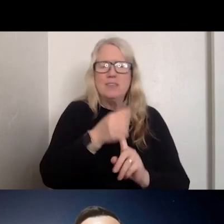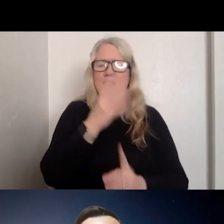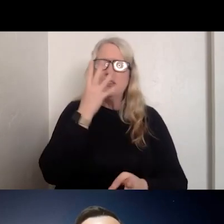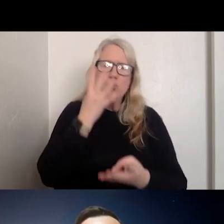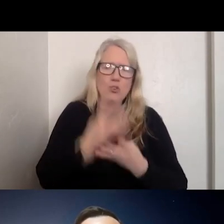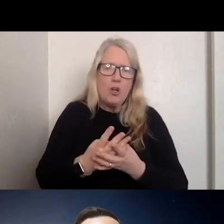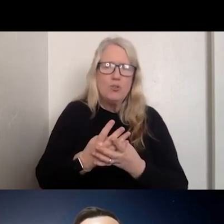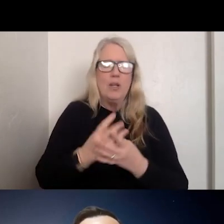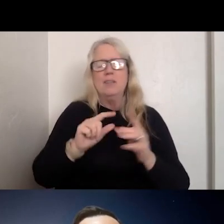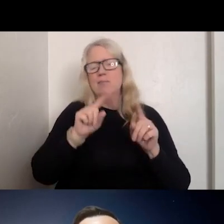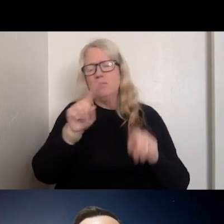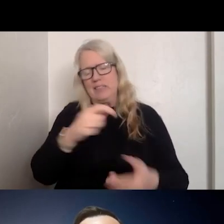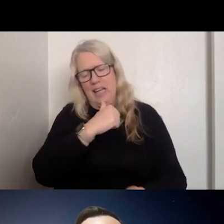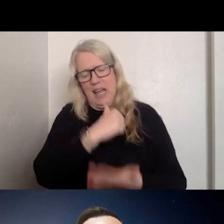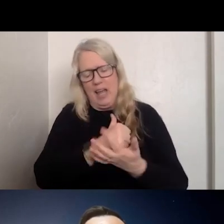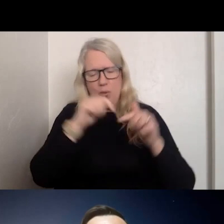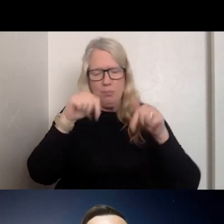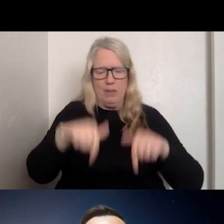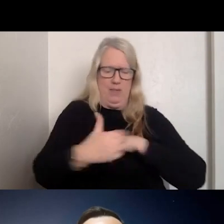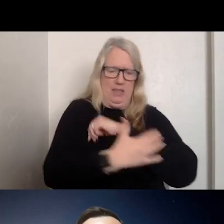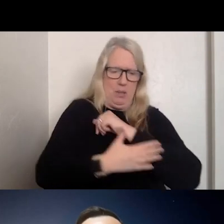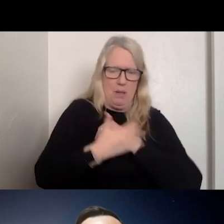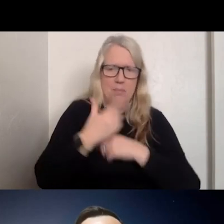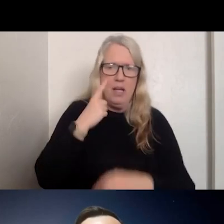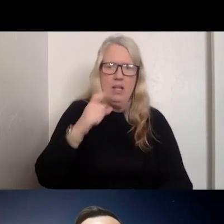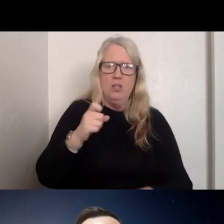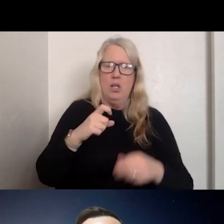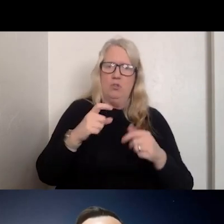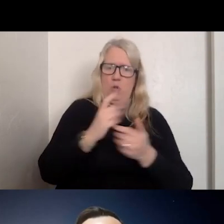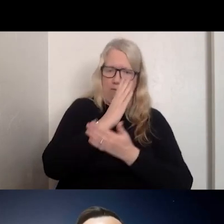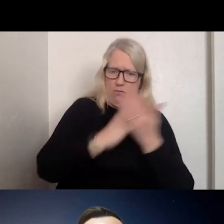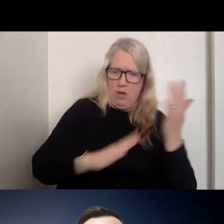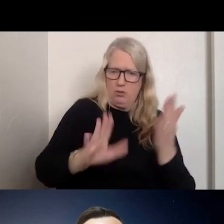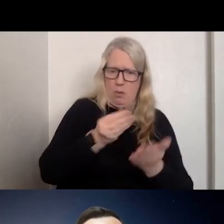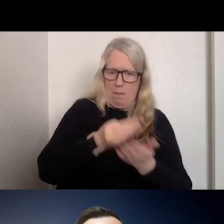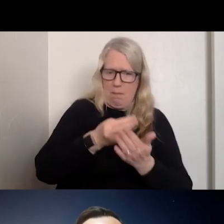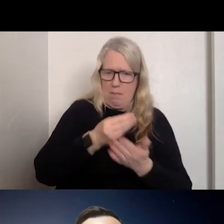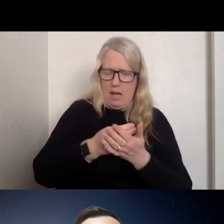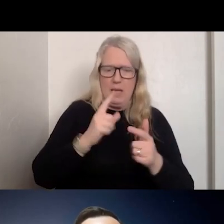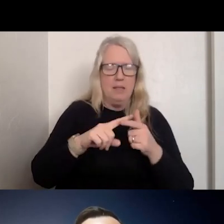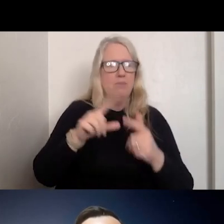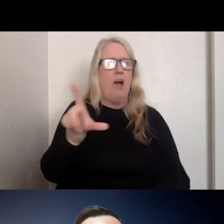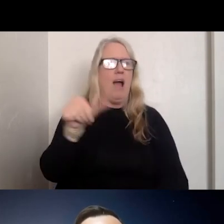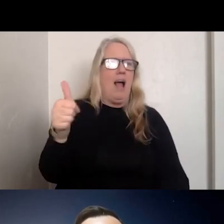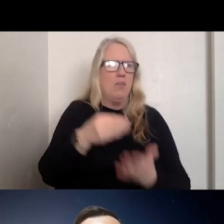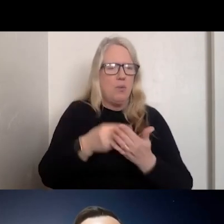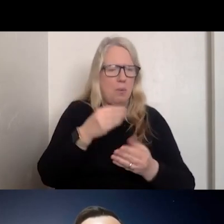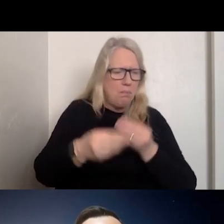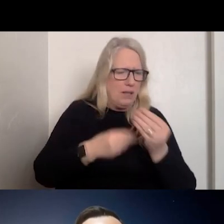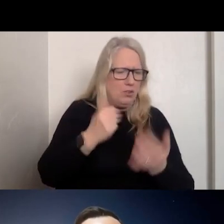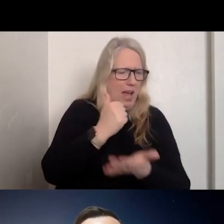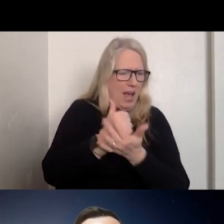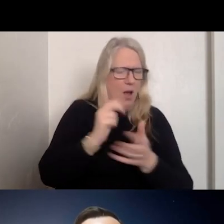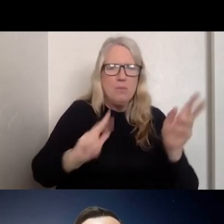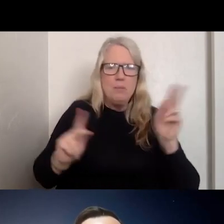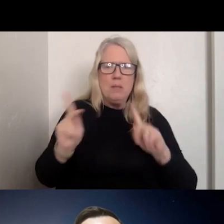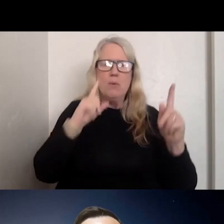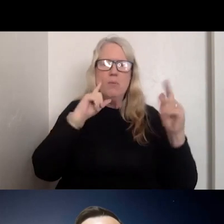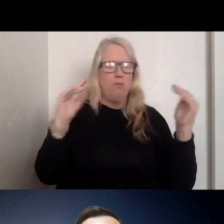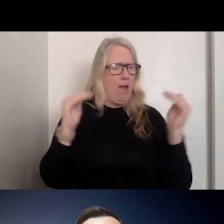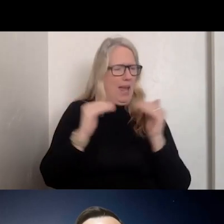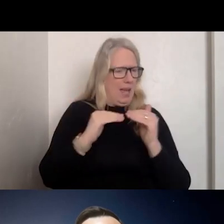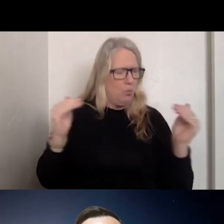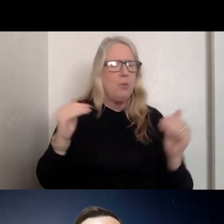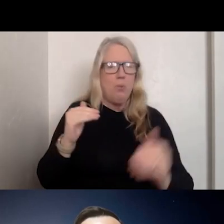HELP. IF WE SPEND MONEY ON EQUITABLE ISSUES WHERE YOU SHOULD